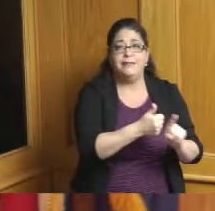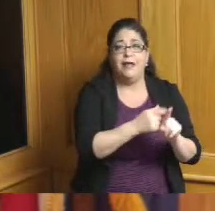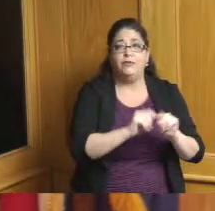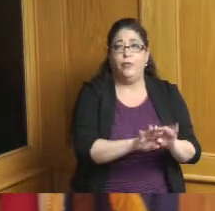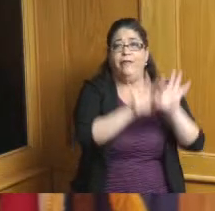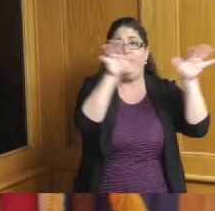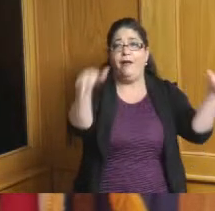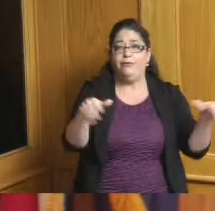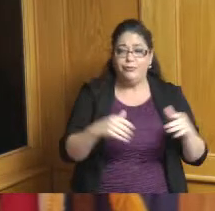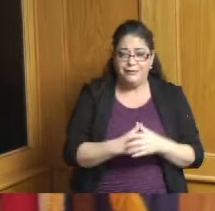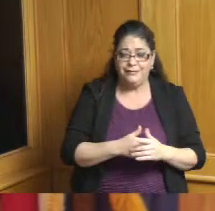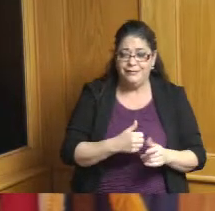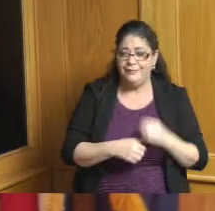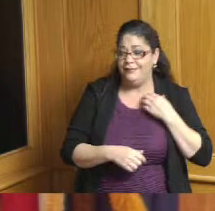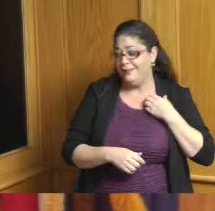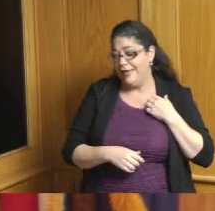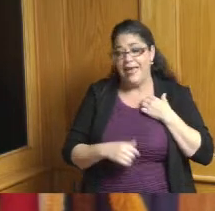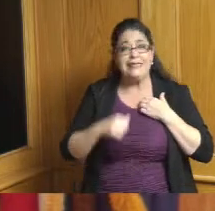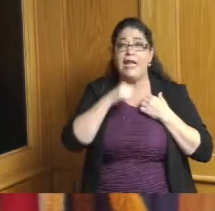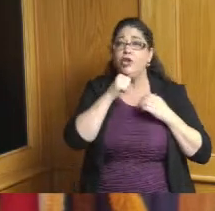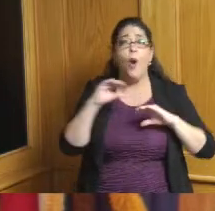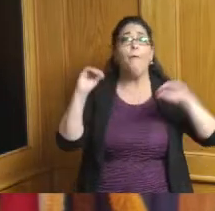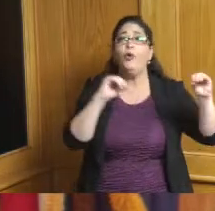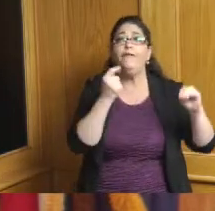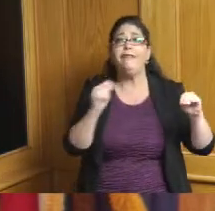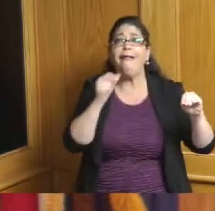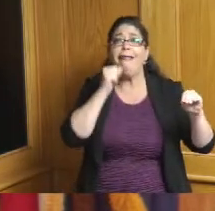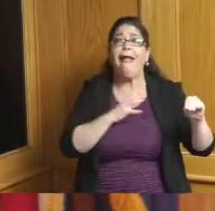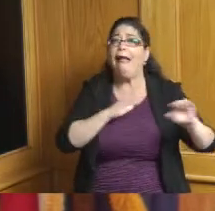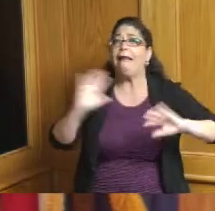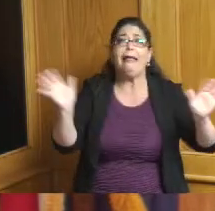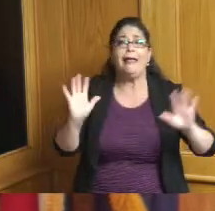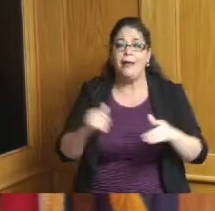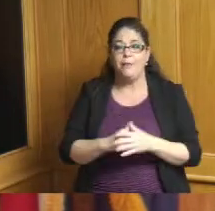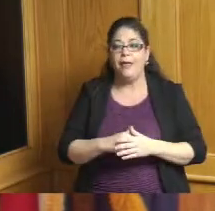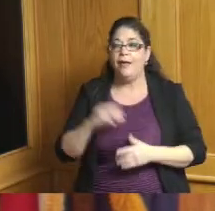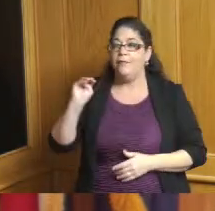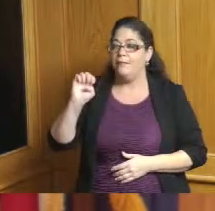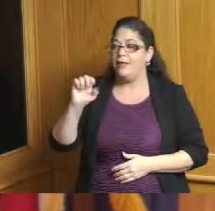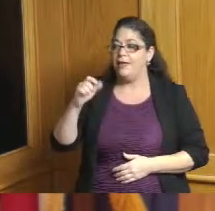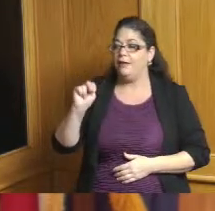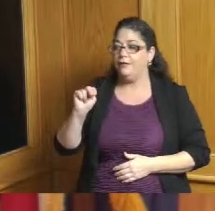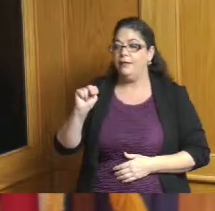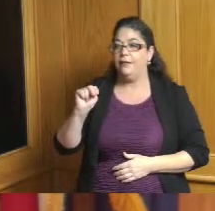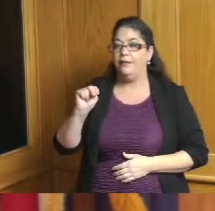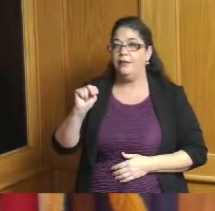fountain and said don't move the lady but Meegan came in and really made people feel comfortable